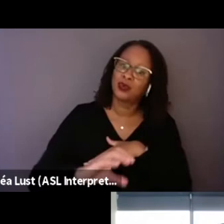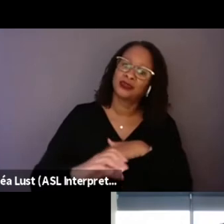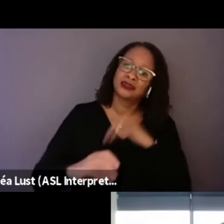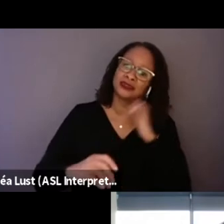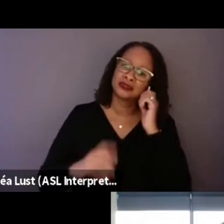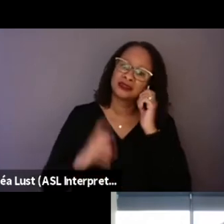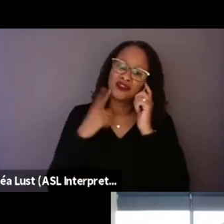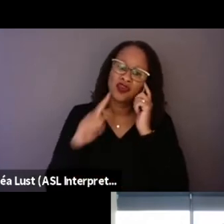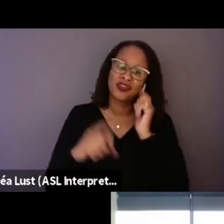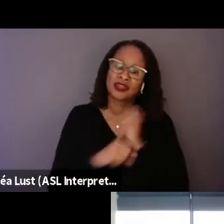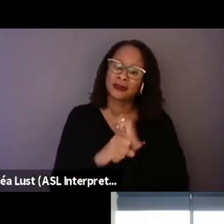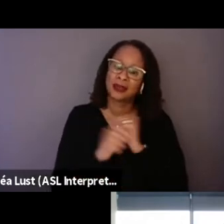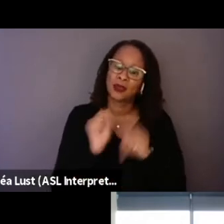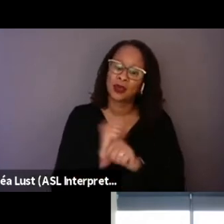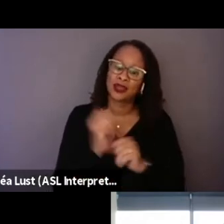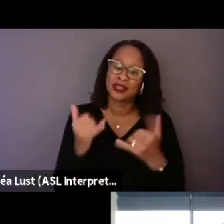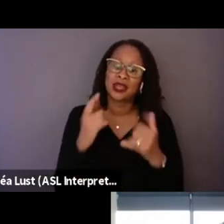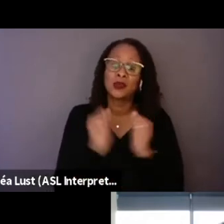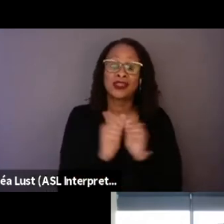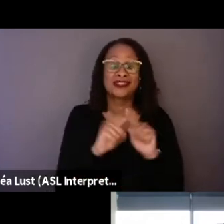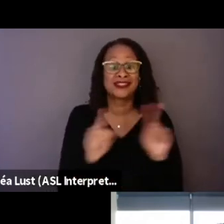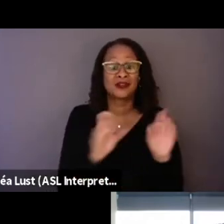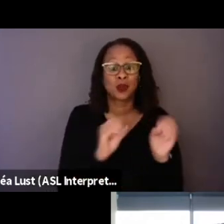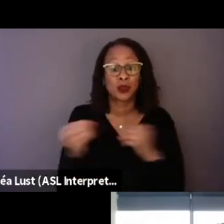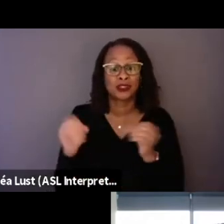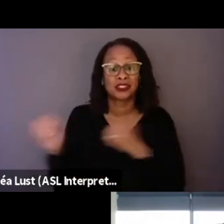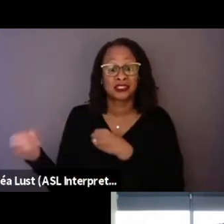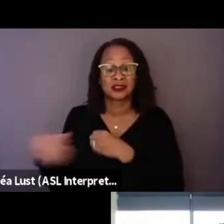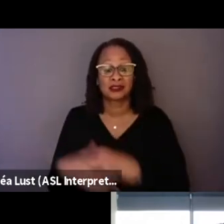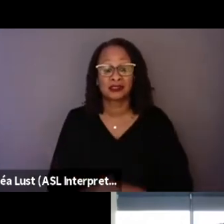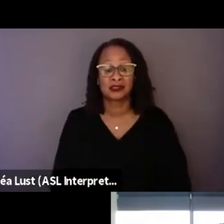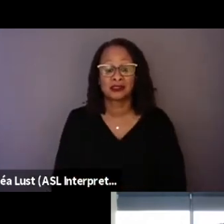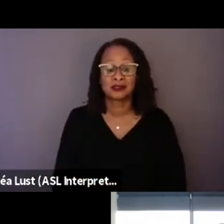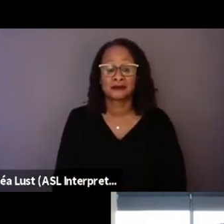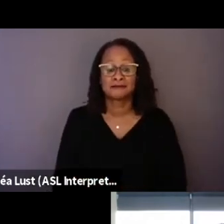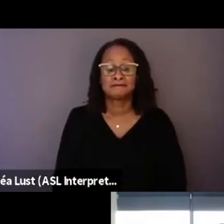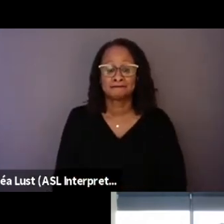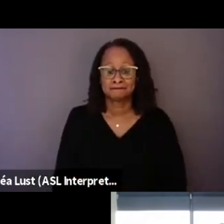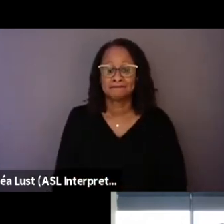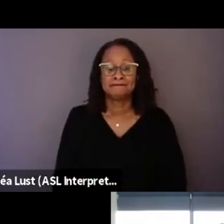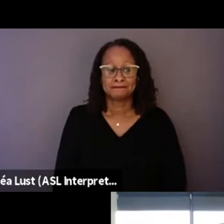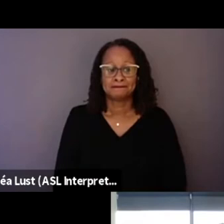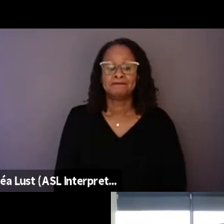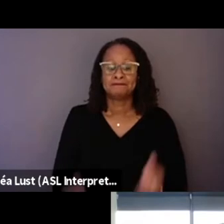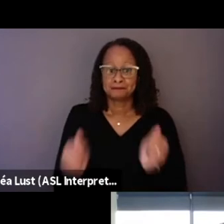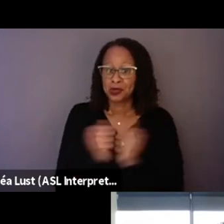with, you know, different organizations. Yeah. But also with the police themselves, you know,